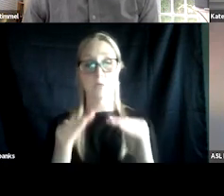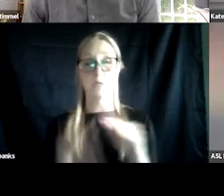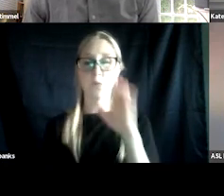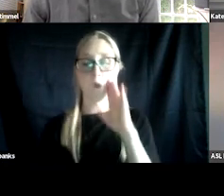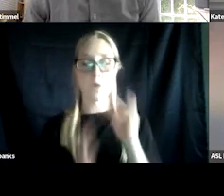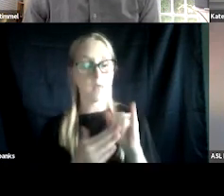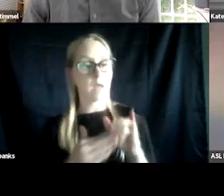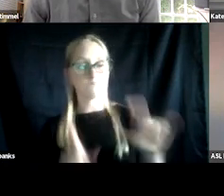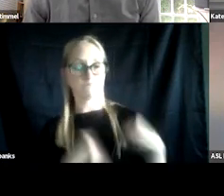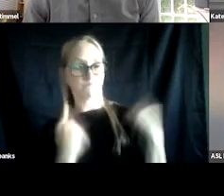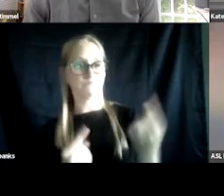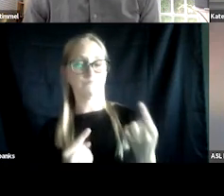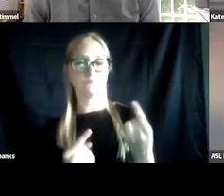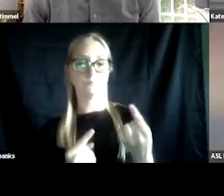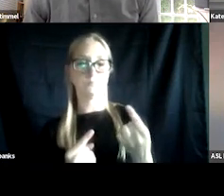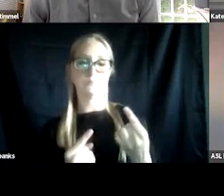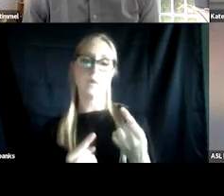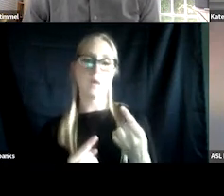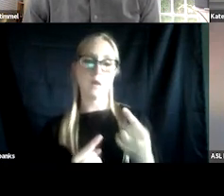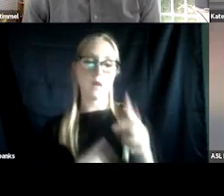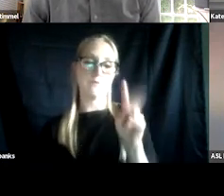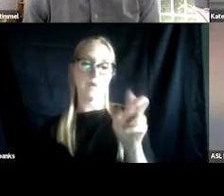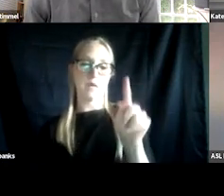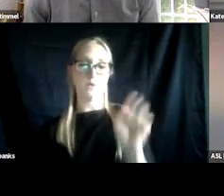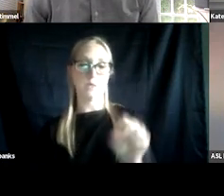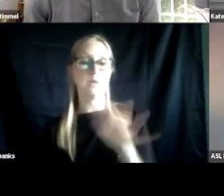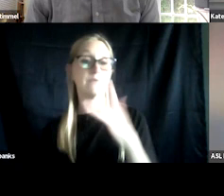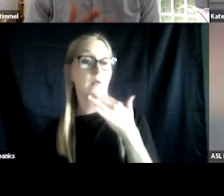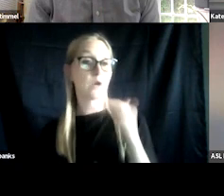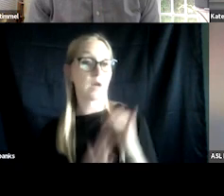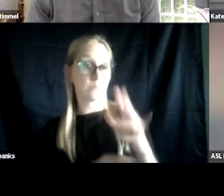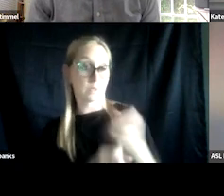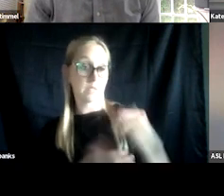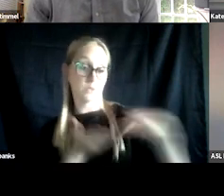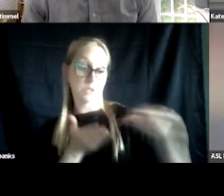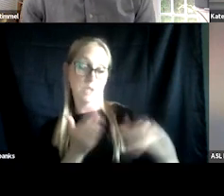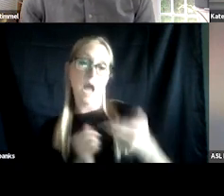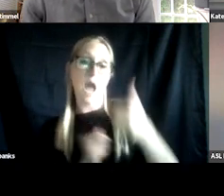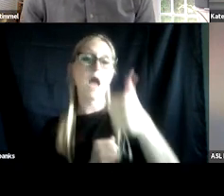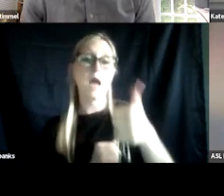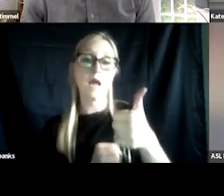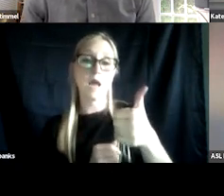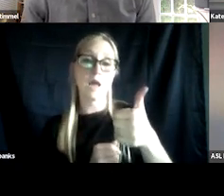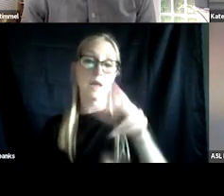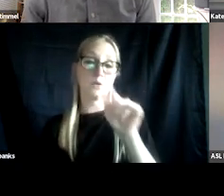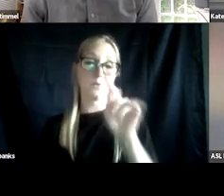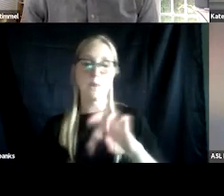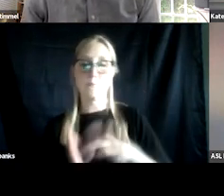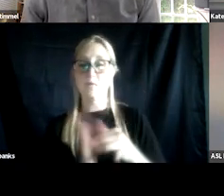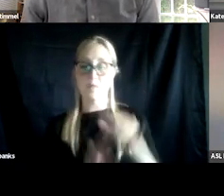received OTH discharges at a higher rate. Some studies indicating that black service members were 1 and a 1/2 to 2 and a 1/2 times